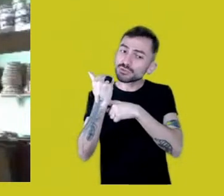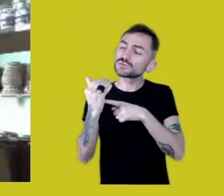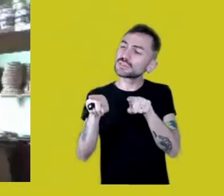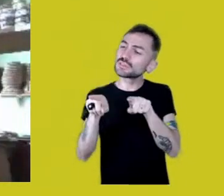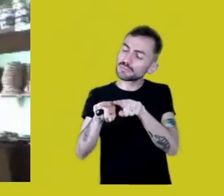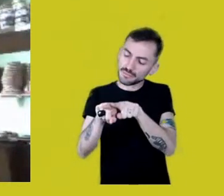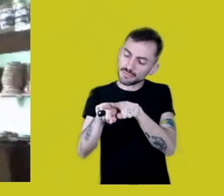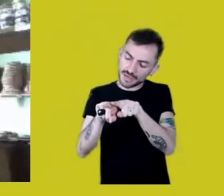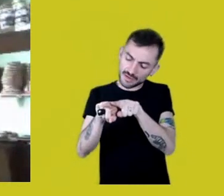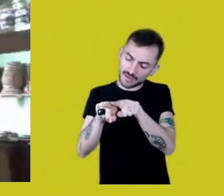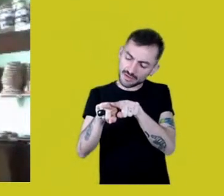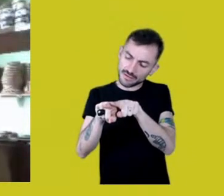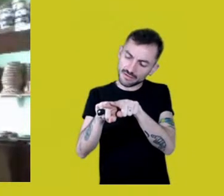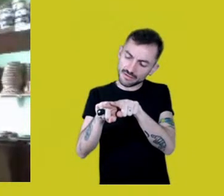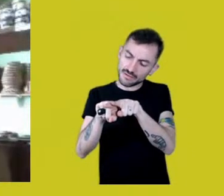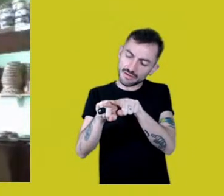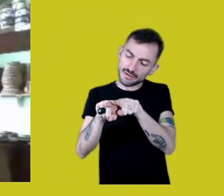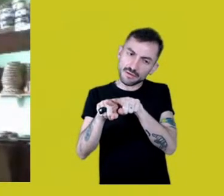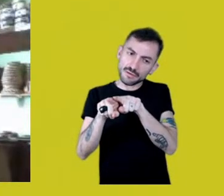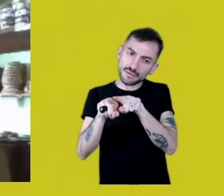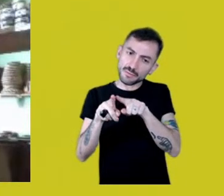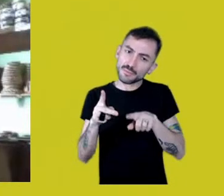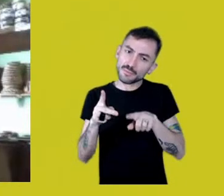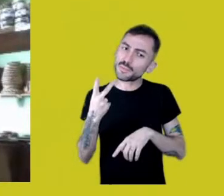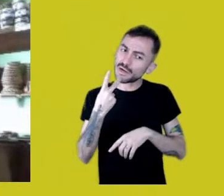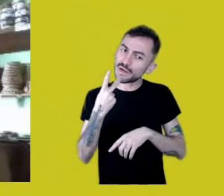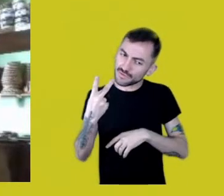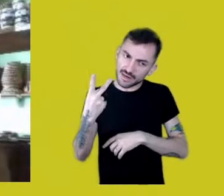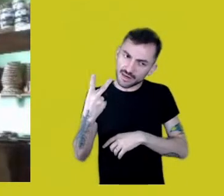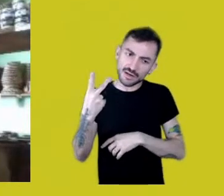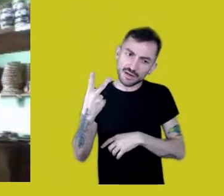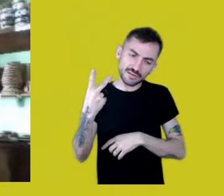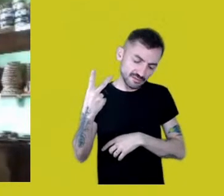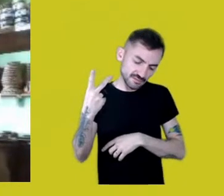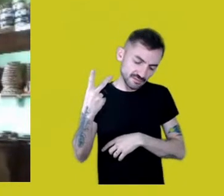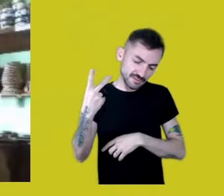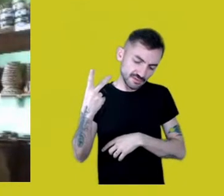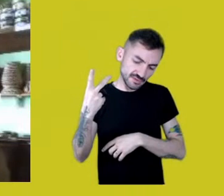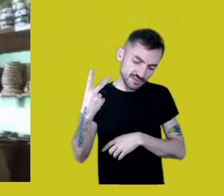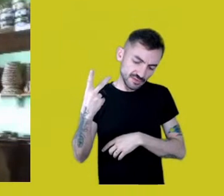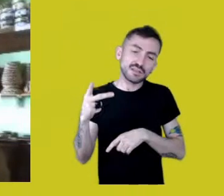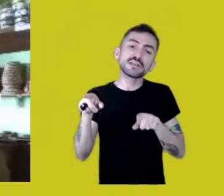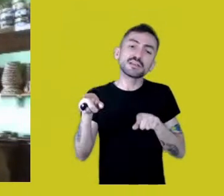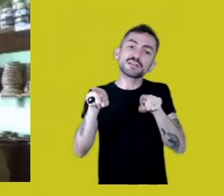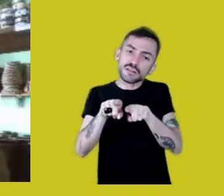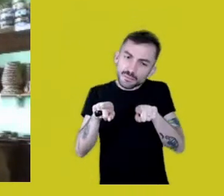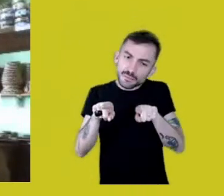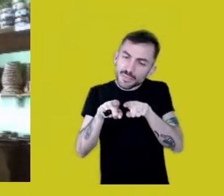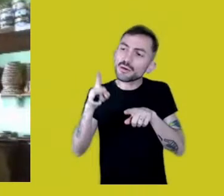Not to mention that it’s confirmed by oral tales, oral memory,